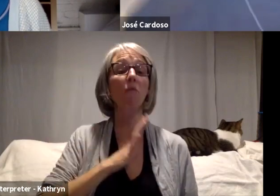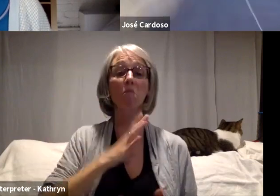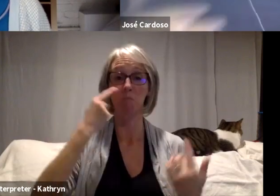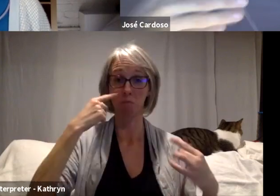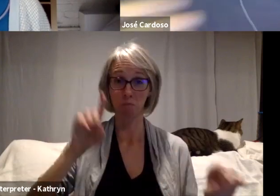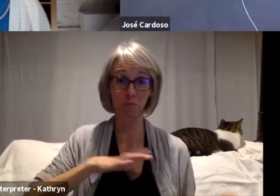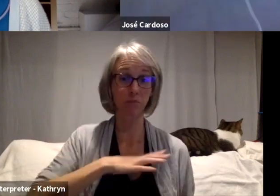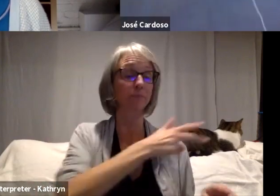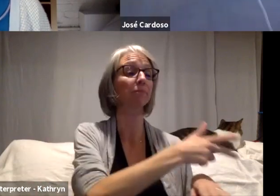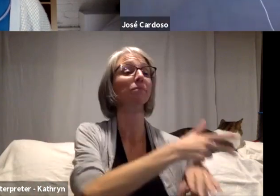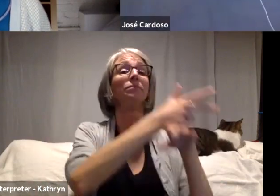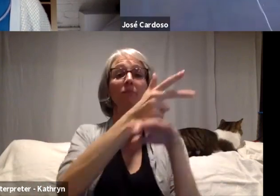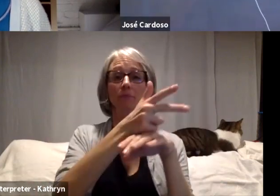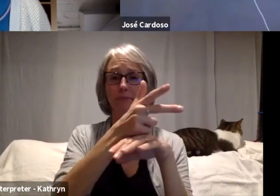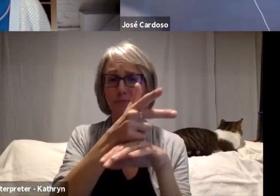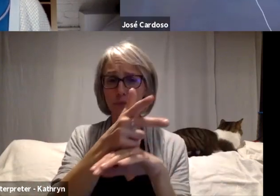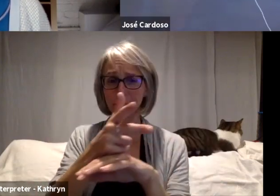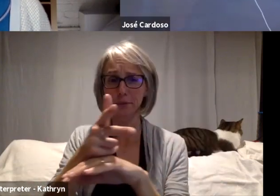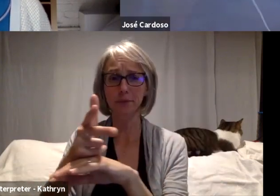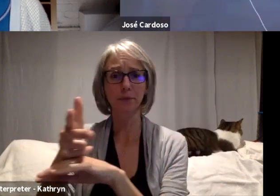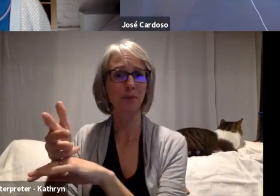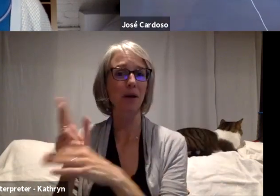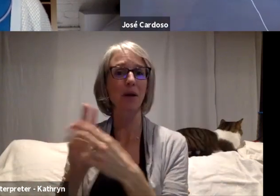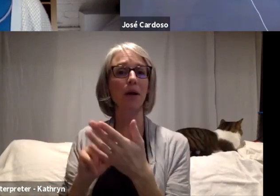so the path was open for the documentary making.